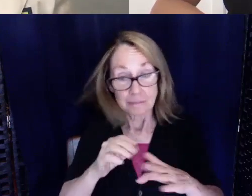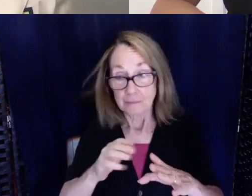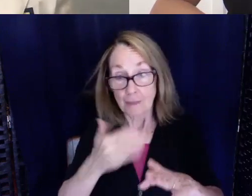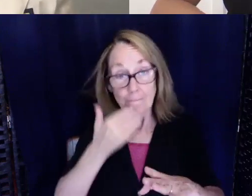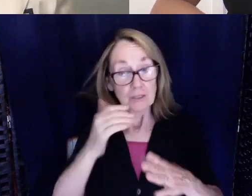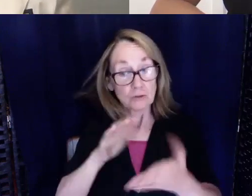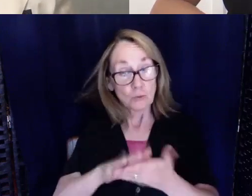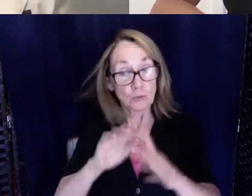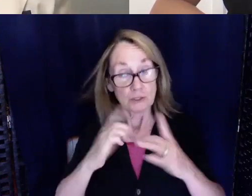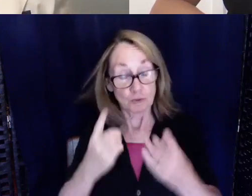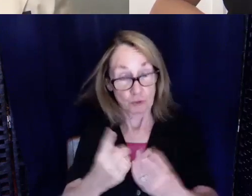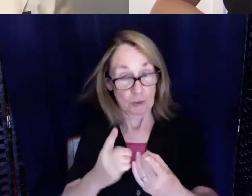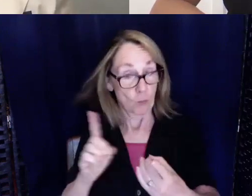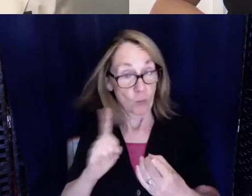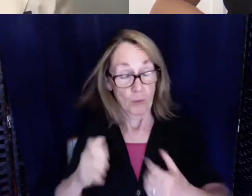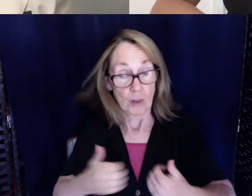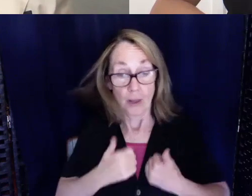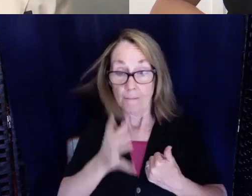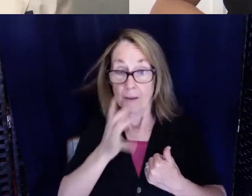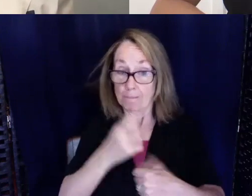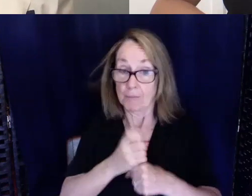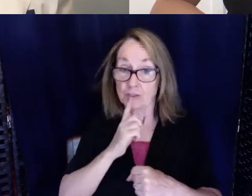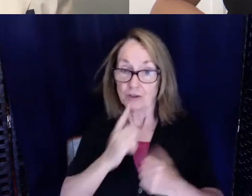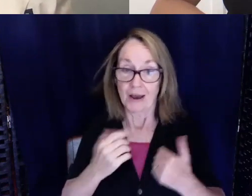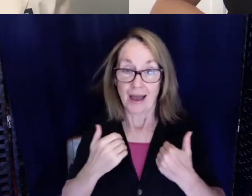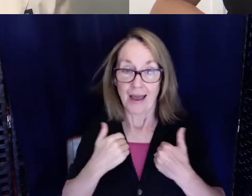And then my mom always made sure I had the correct teachers